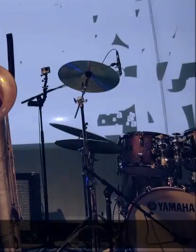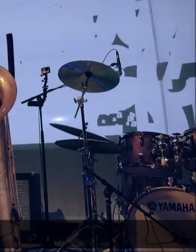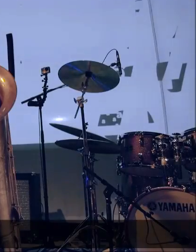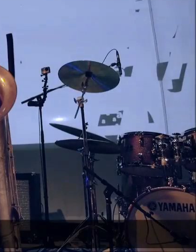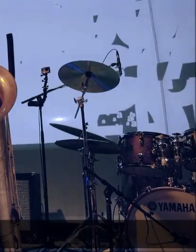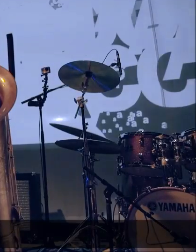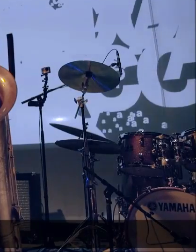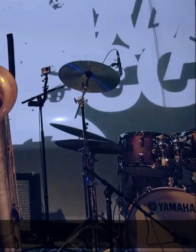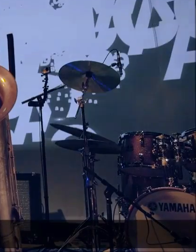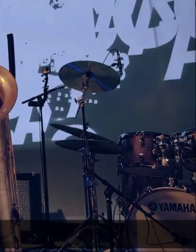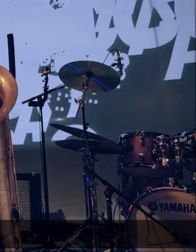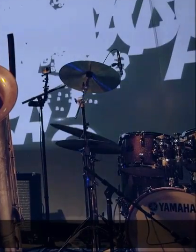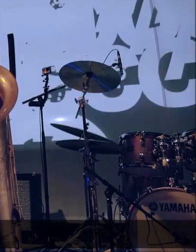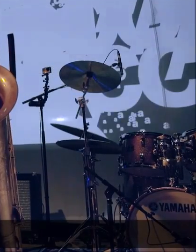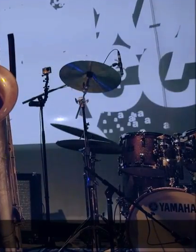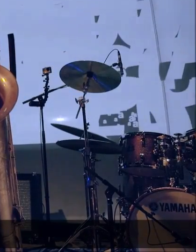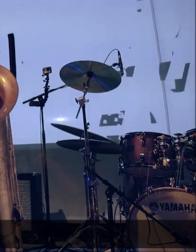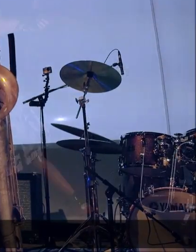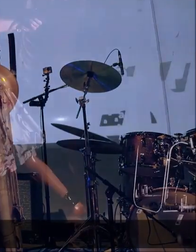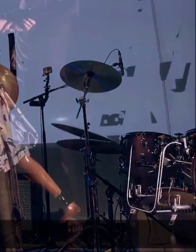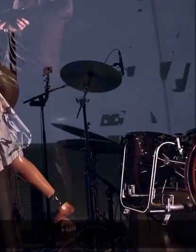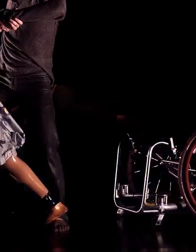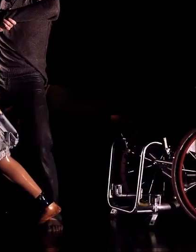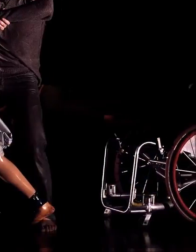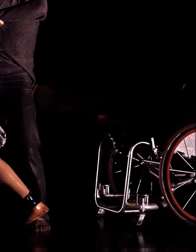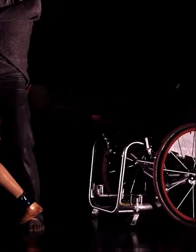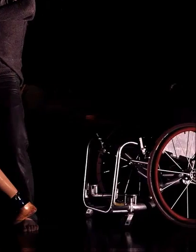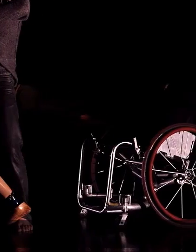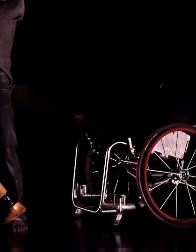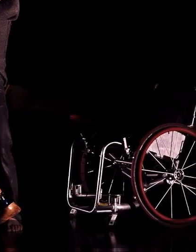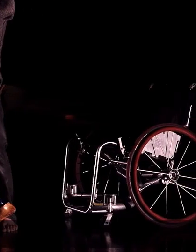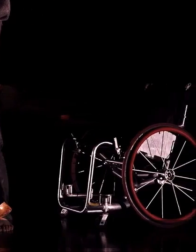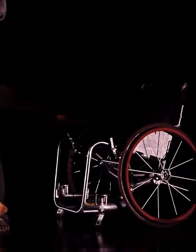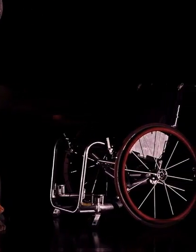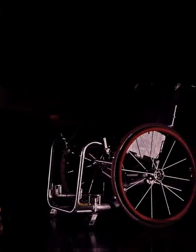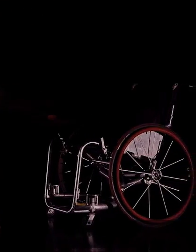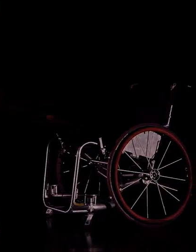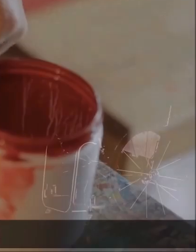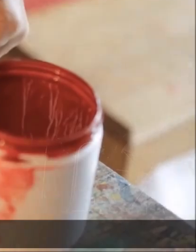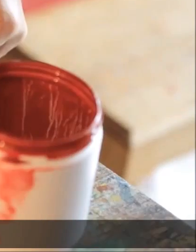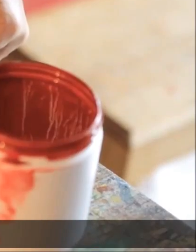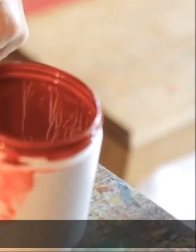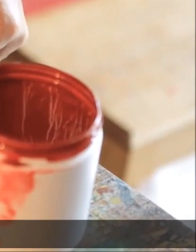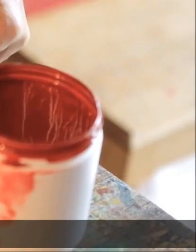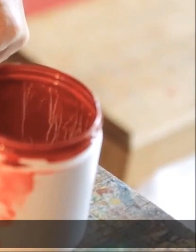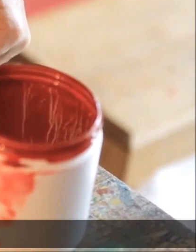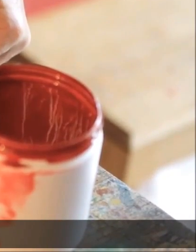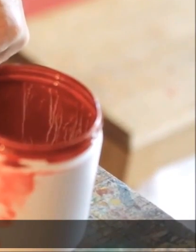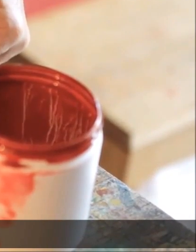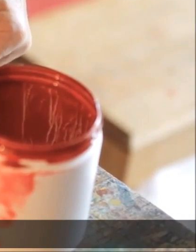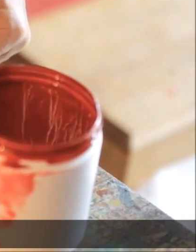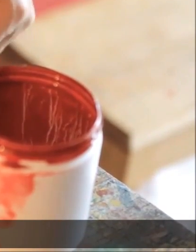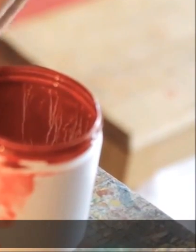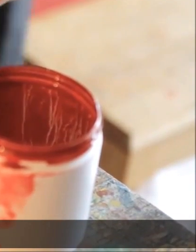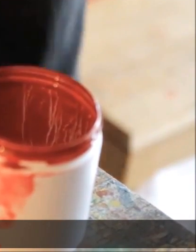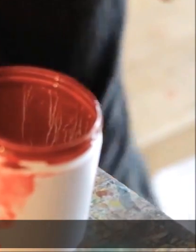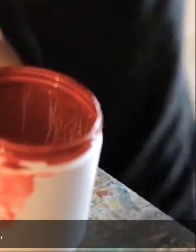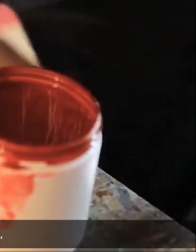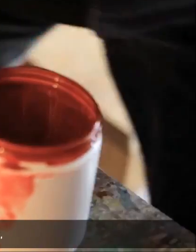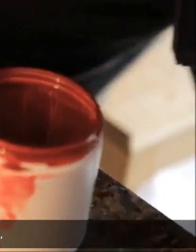As we've done for 60 years we'll continue to support creators and foster outstanding artistic creation.